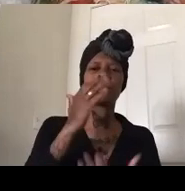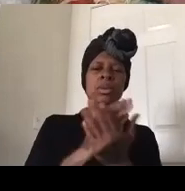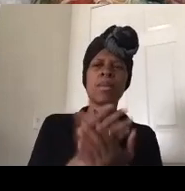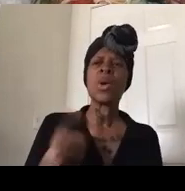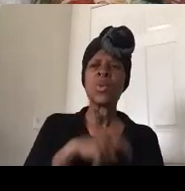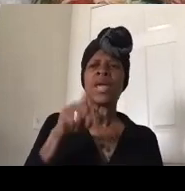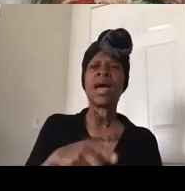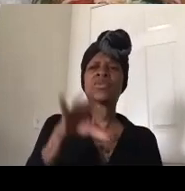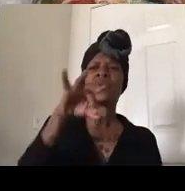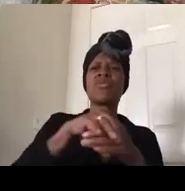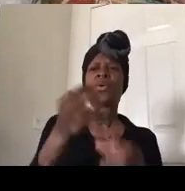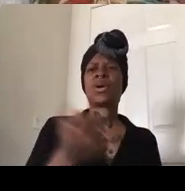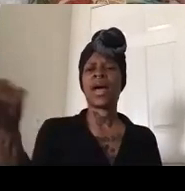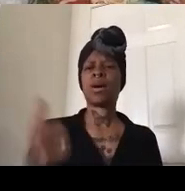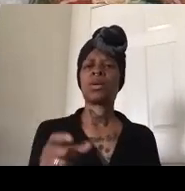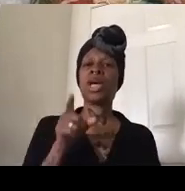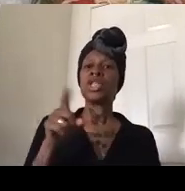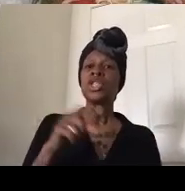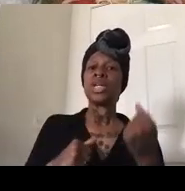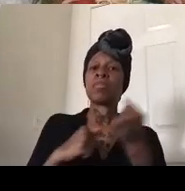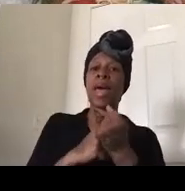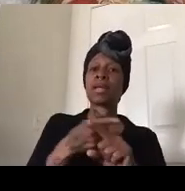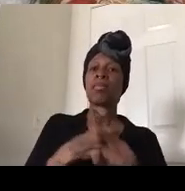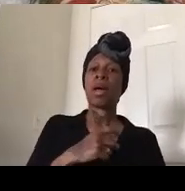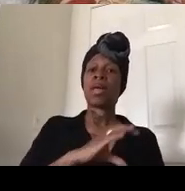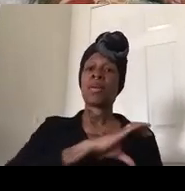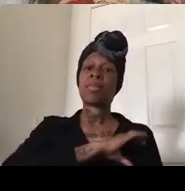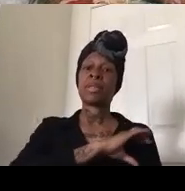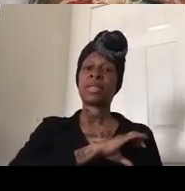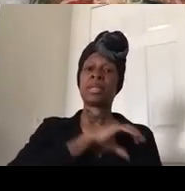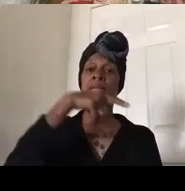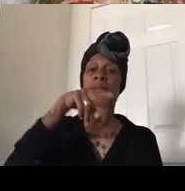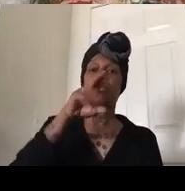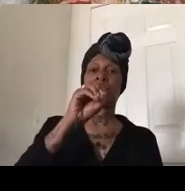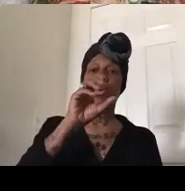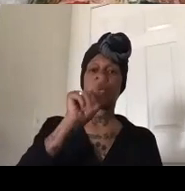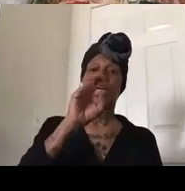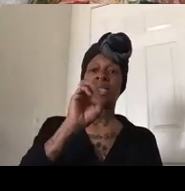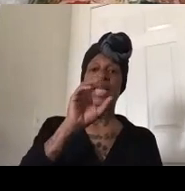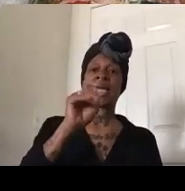she is backed by the police protective league which disguises itself as a union it is not